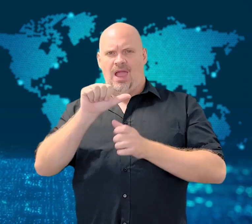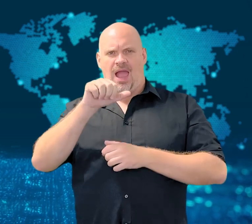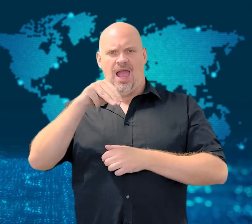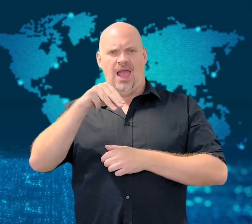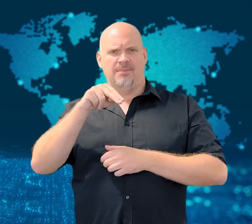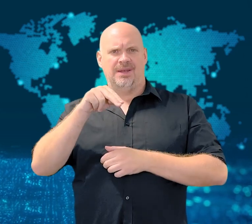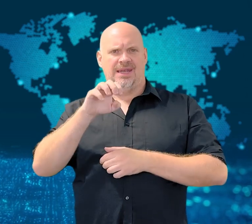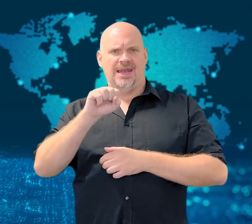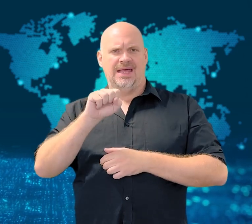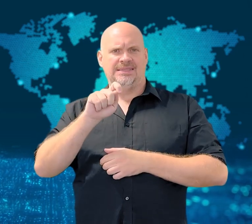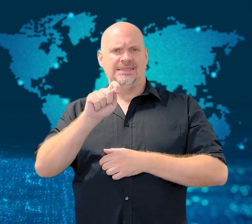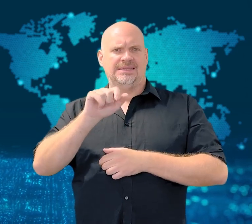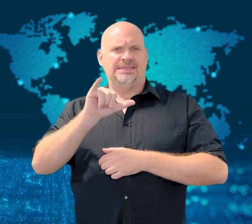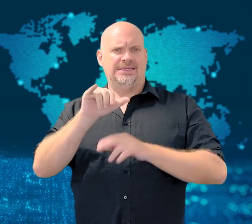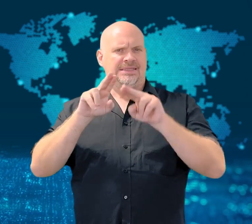killed by security forces.